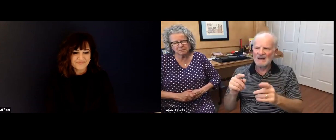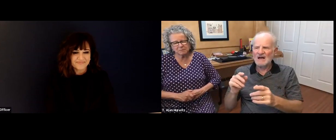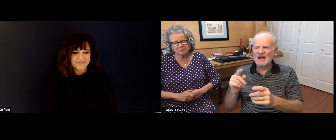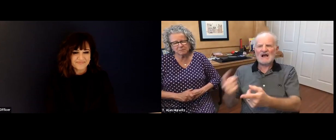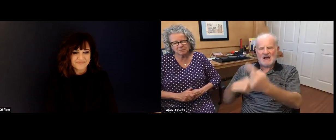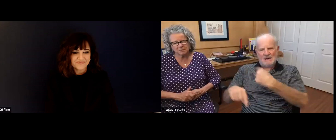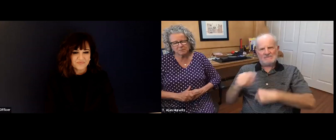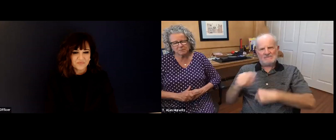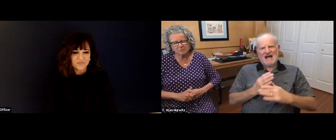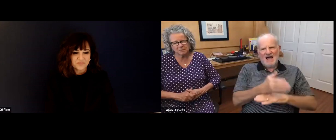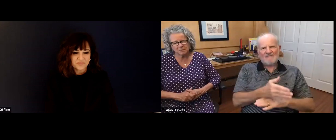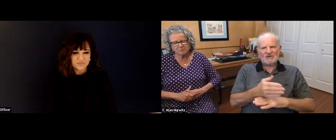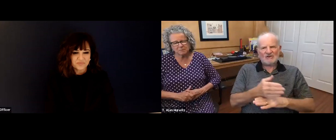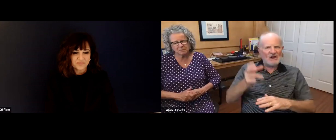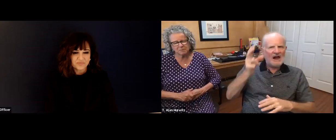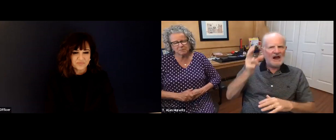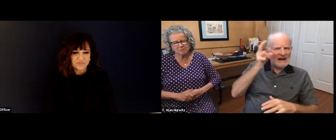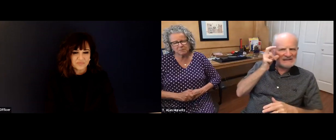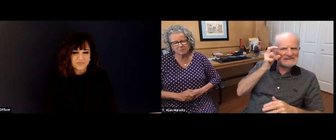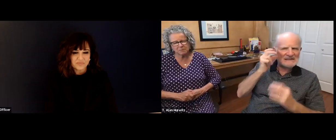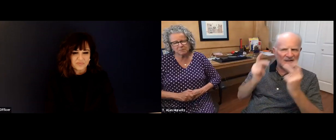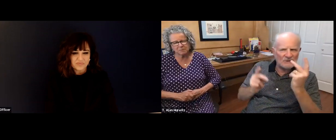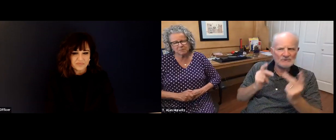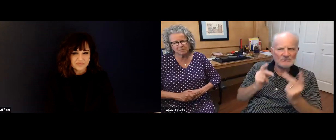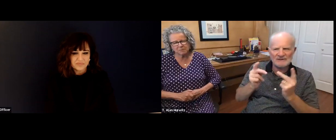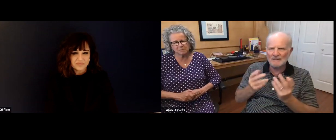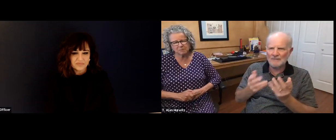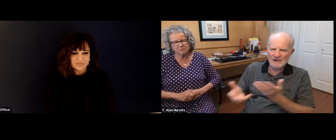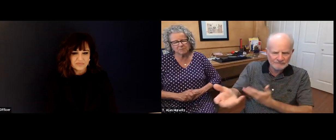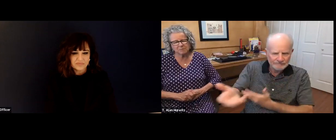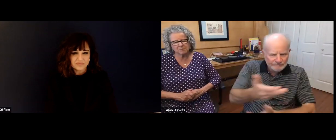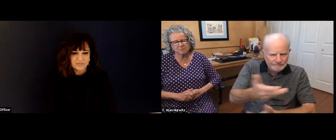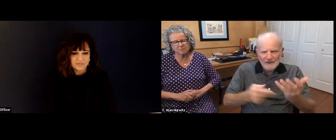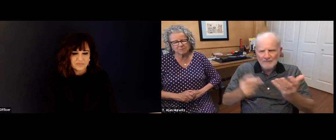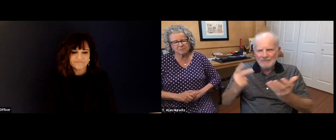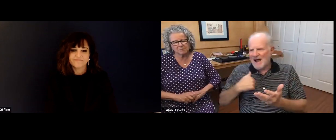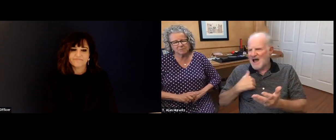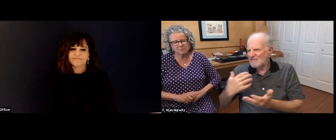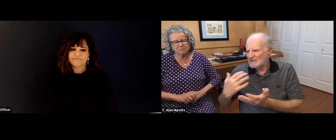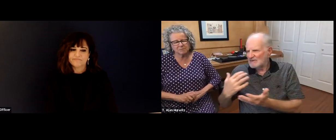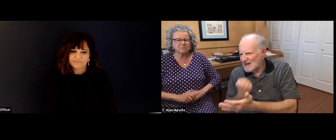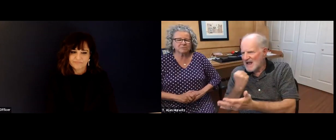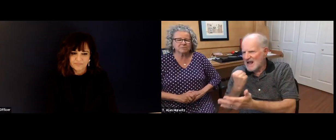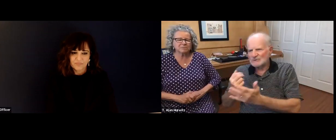thing is that you have to be decisive. I mean, a leader is somebody who does make decisions, and sometimes they're